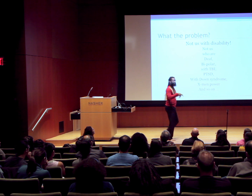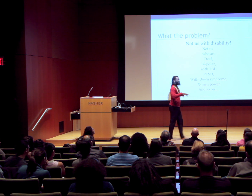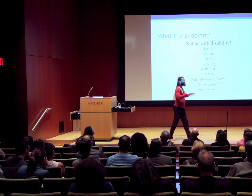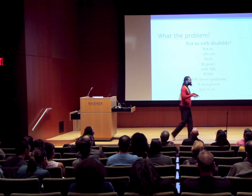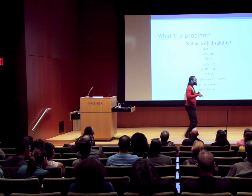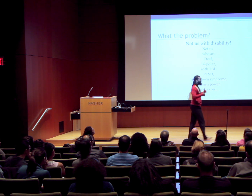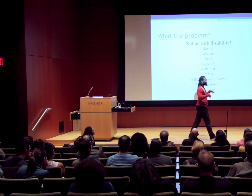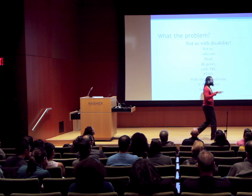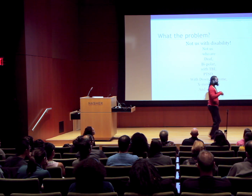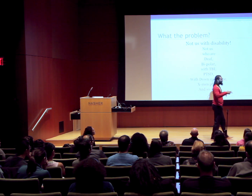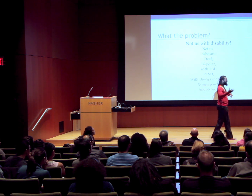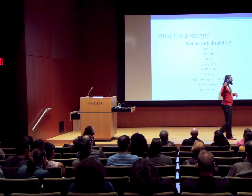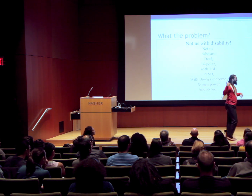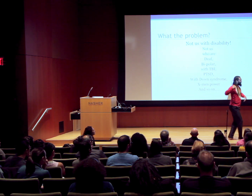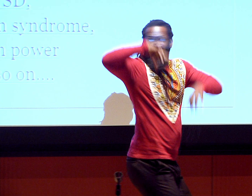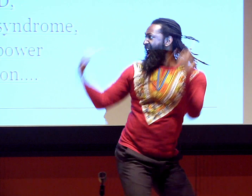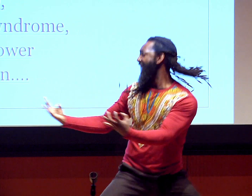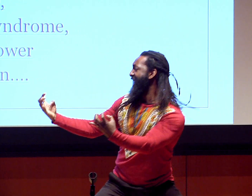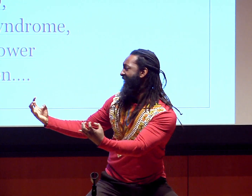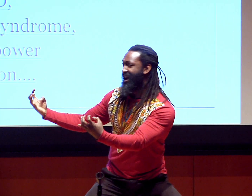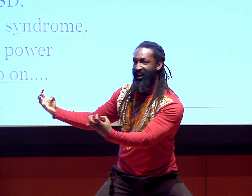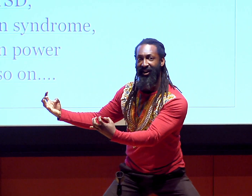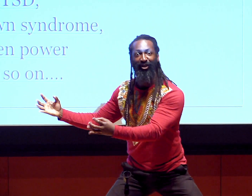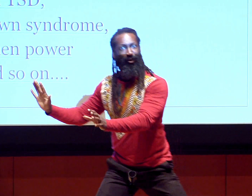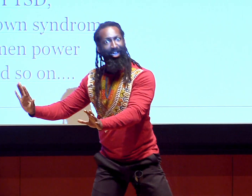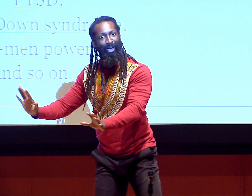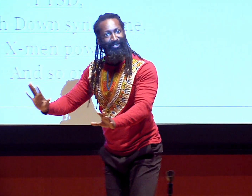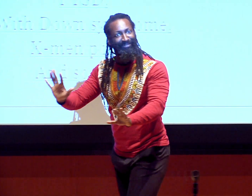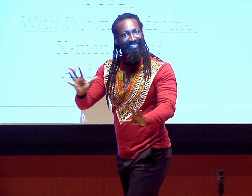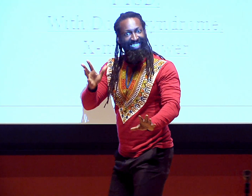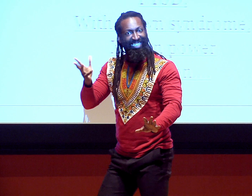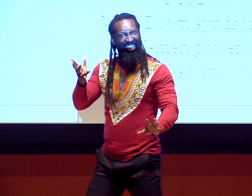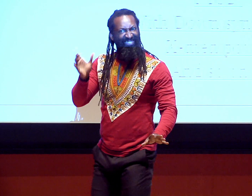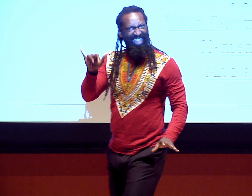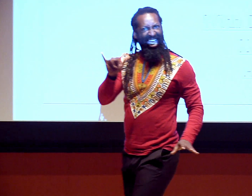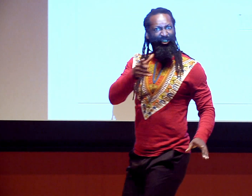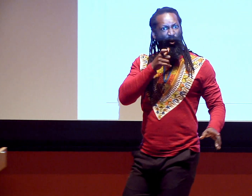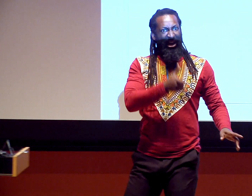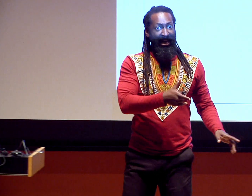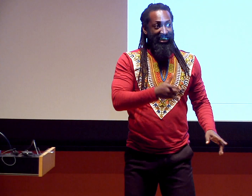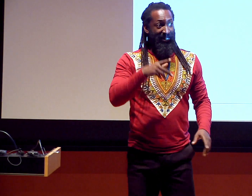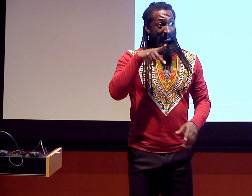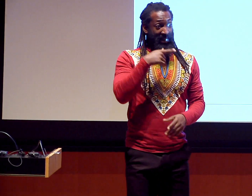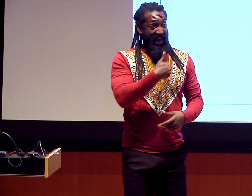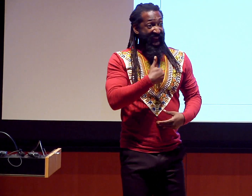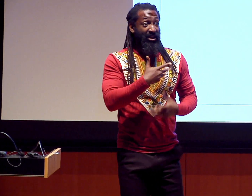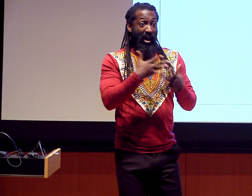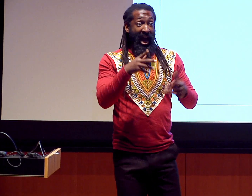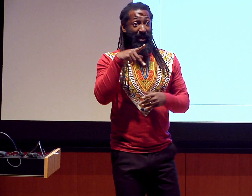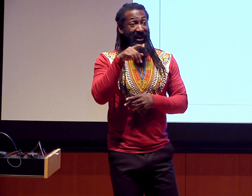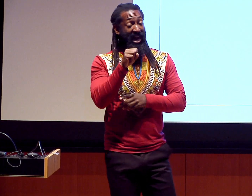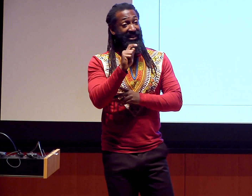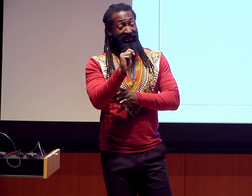So we’re out walking, and of course someone taps you on the shoulder, and immediately he turns around, it flies out of his hands.